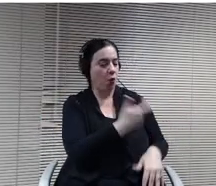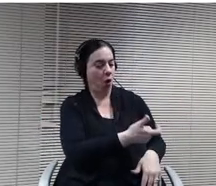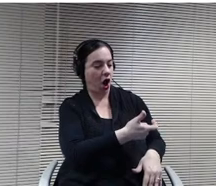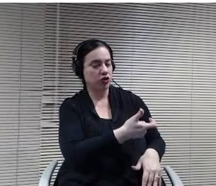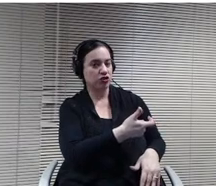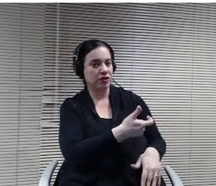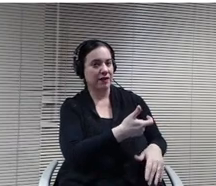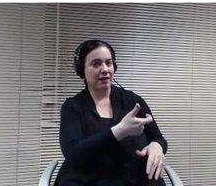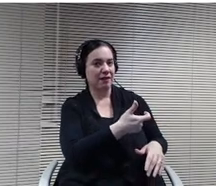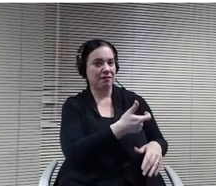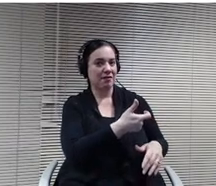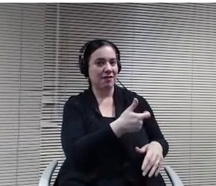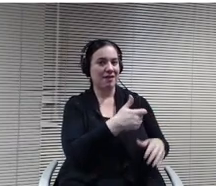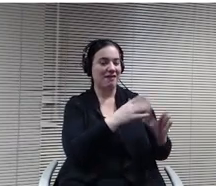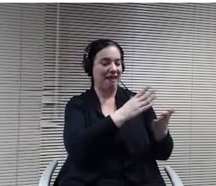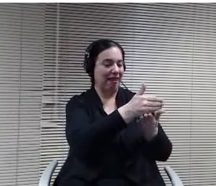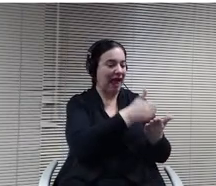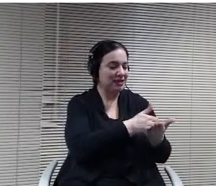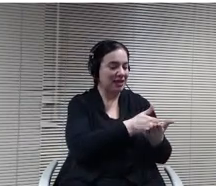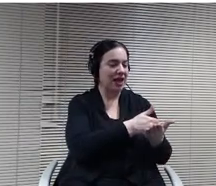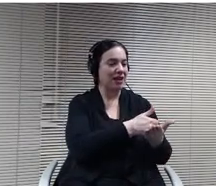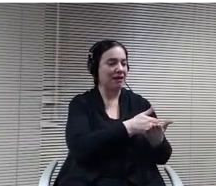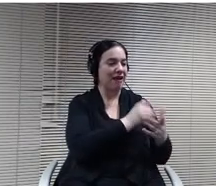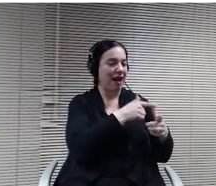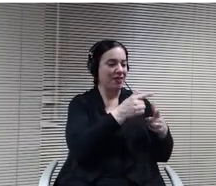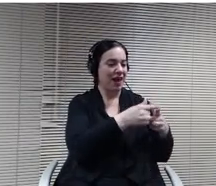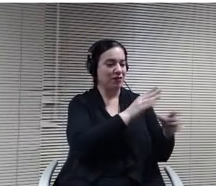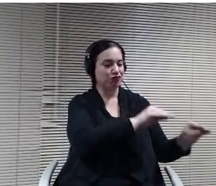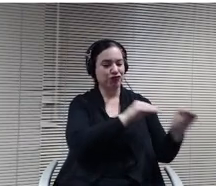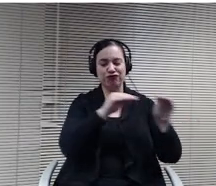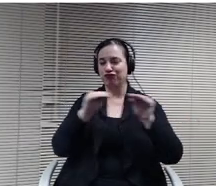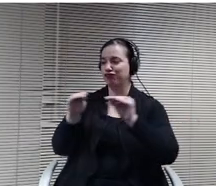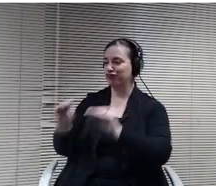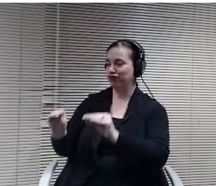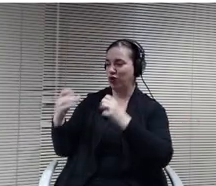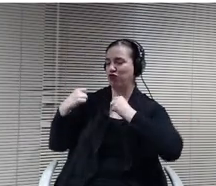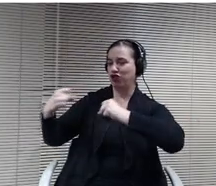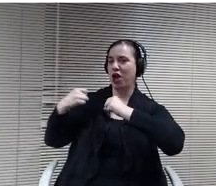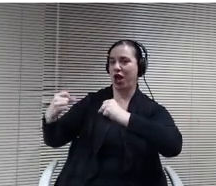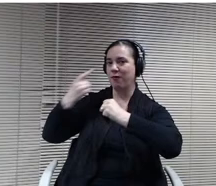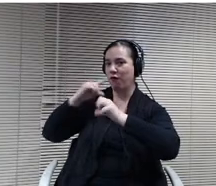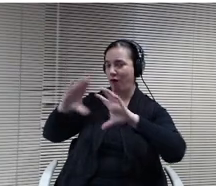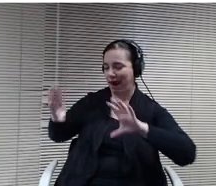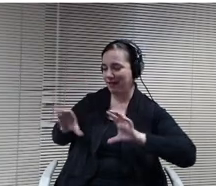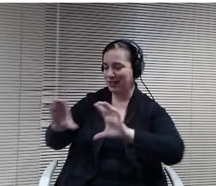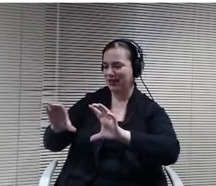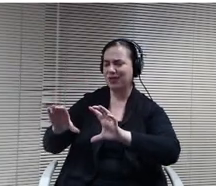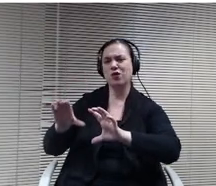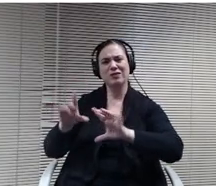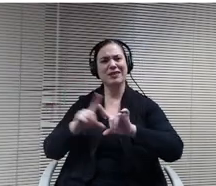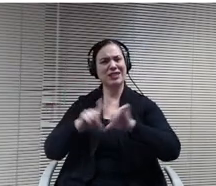him active so. Just some of those examples of how things are different, but in some ways we're really learning some